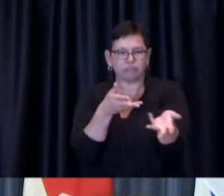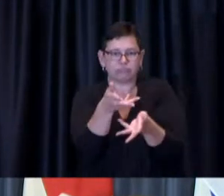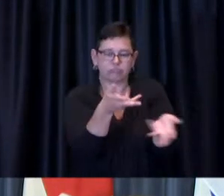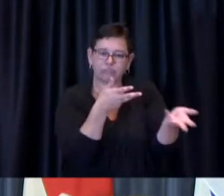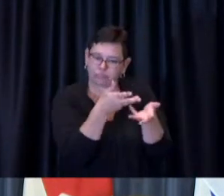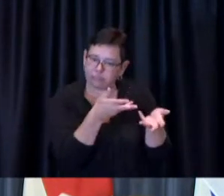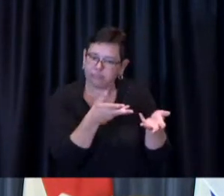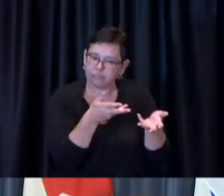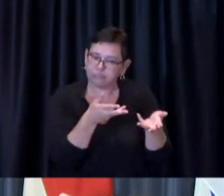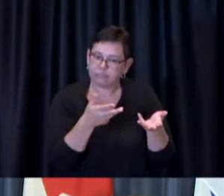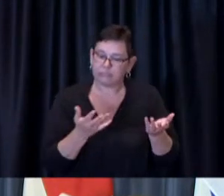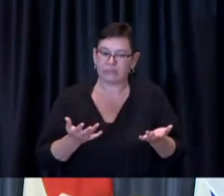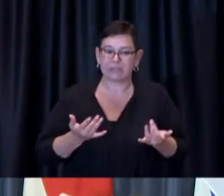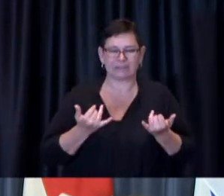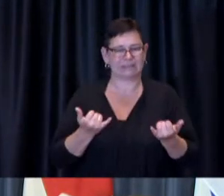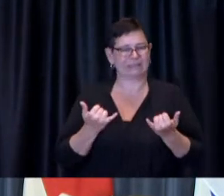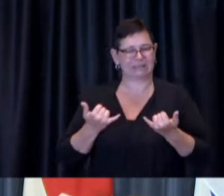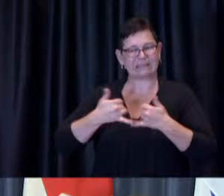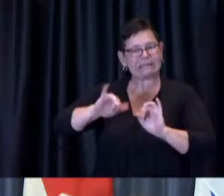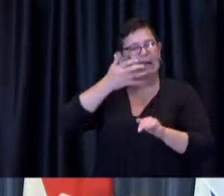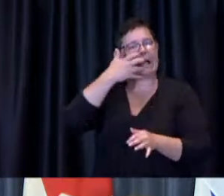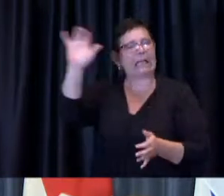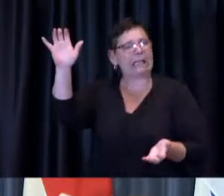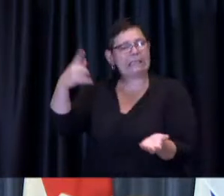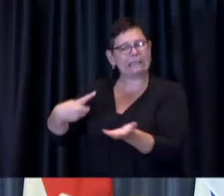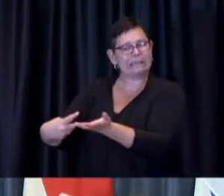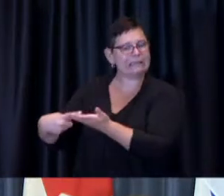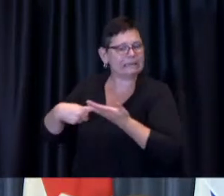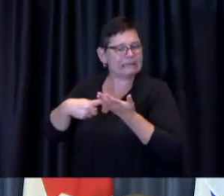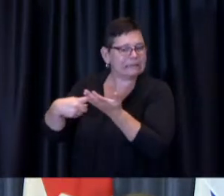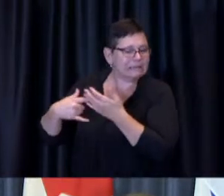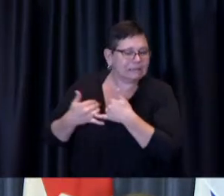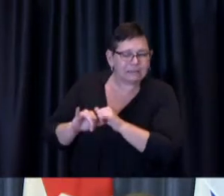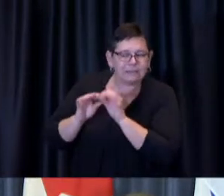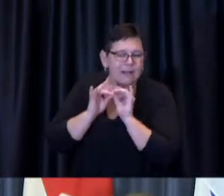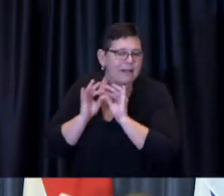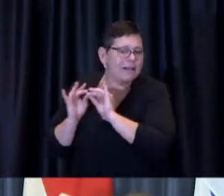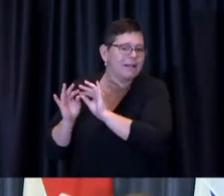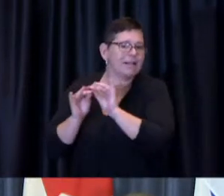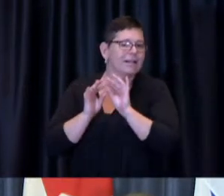active consideration by us in terms of if you were to have such a policy who would it apply to and